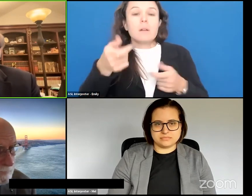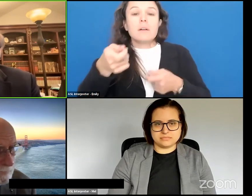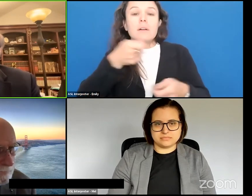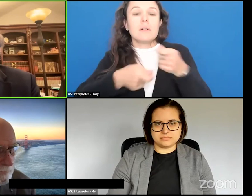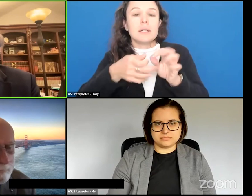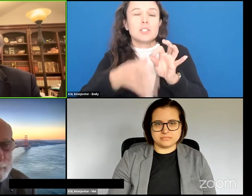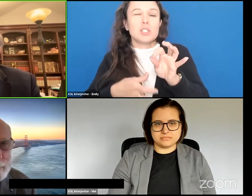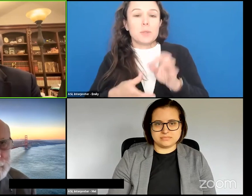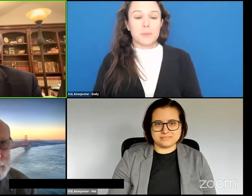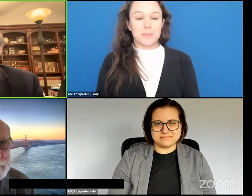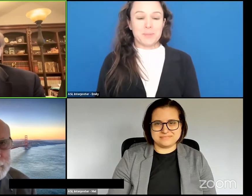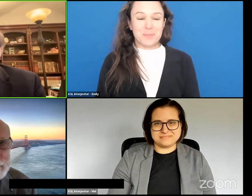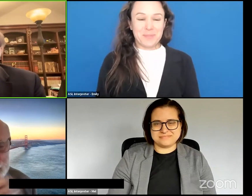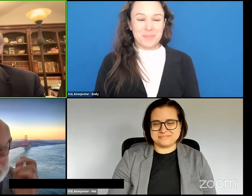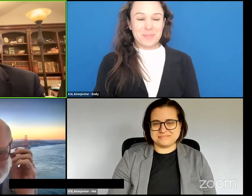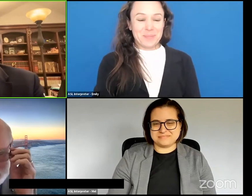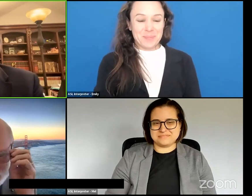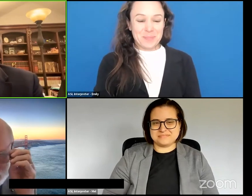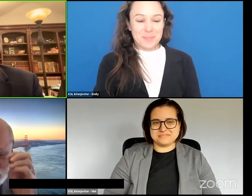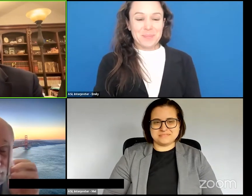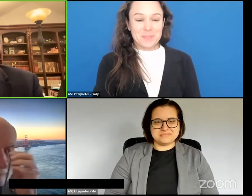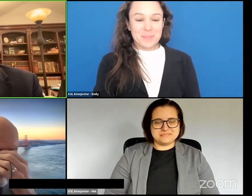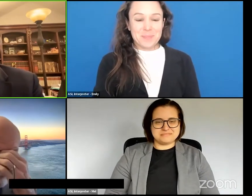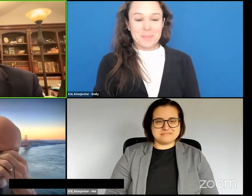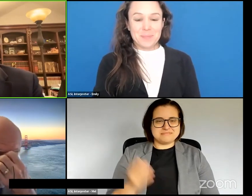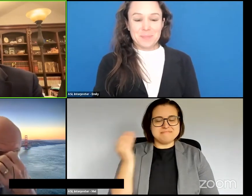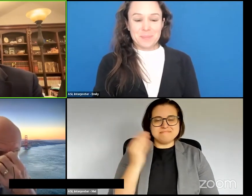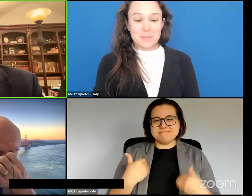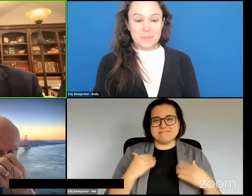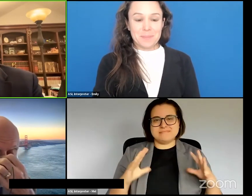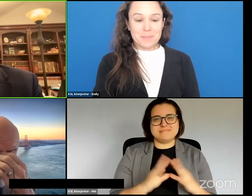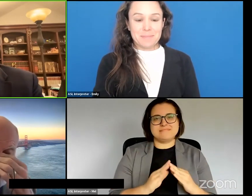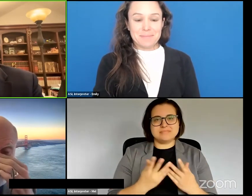We have a session on a machine and computer vision and again this is one that's going